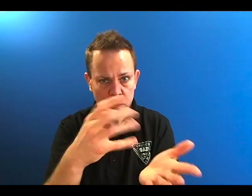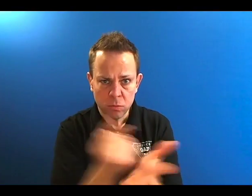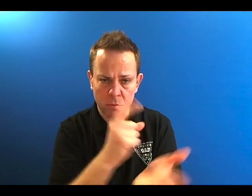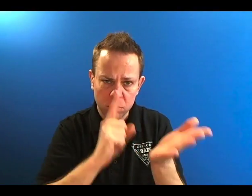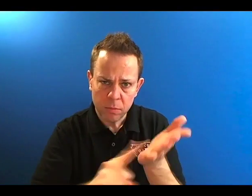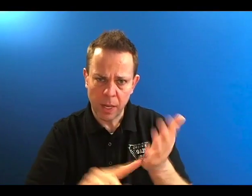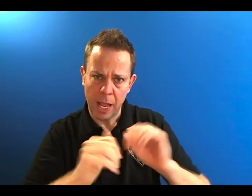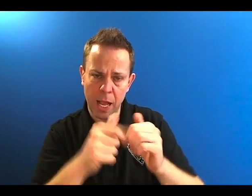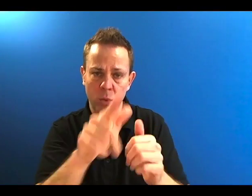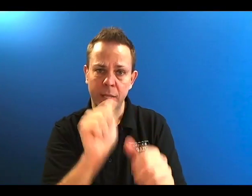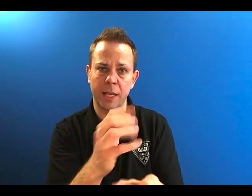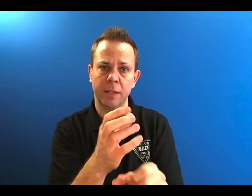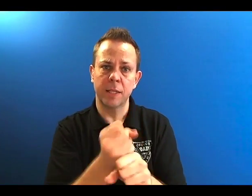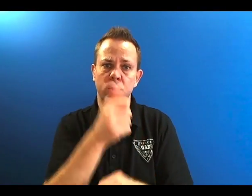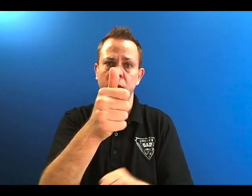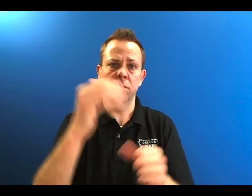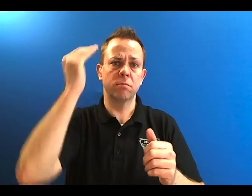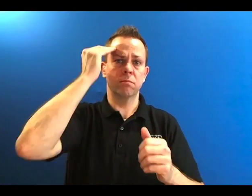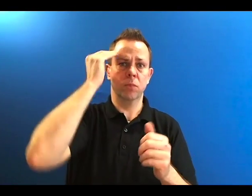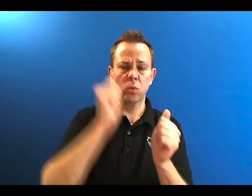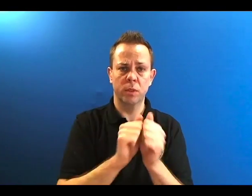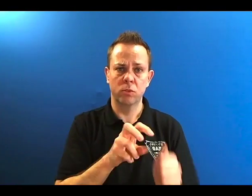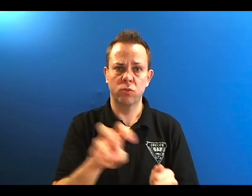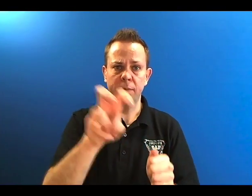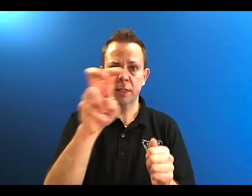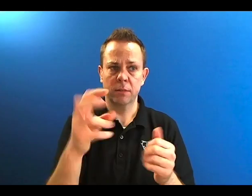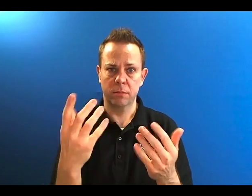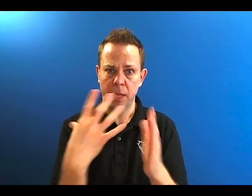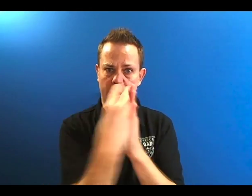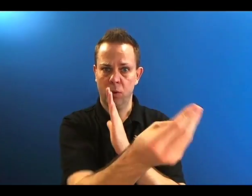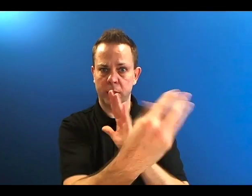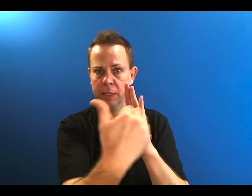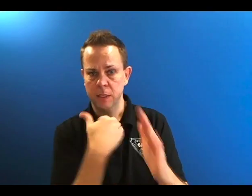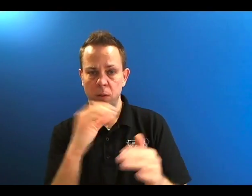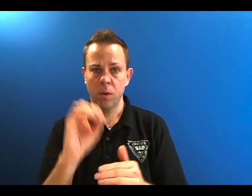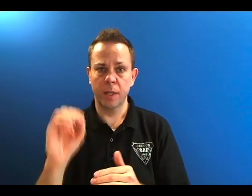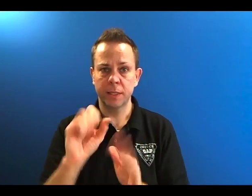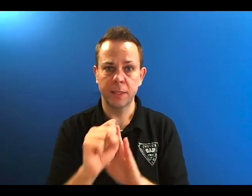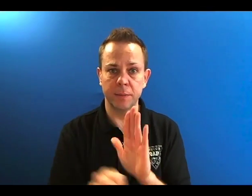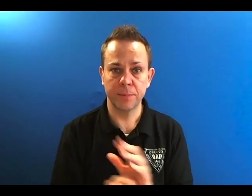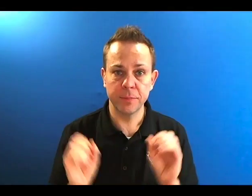The community will need to learn and be prepared for any changes that affect your travel.